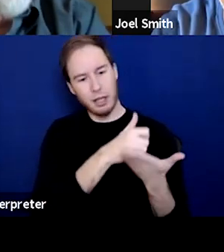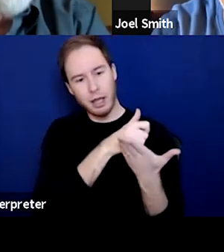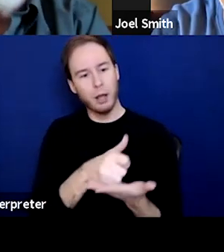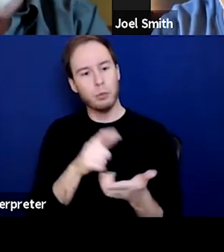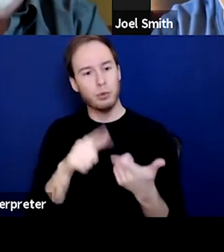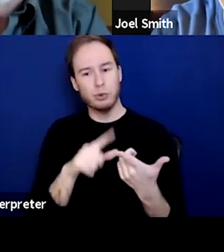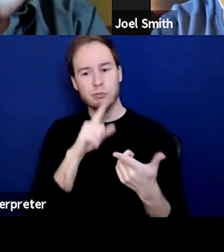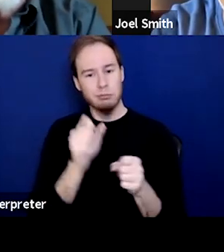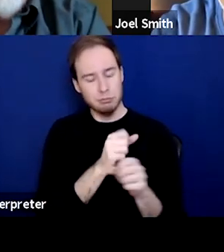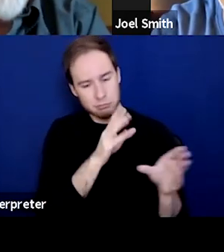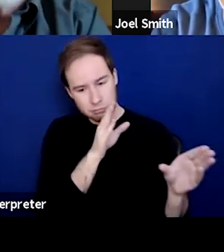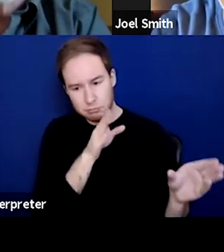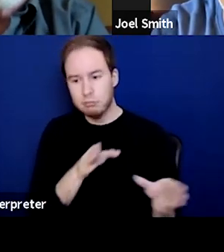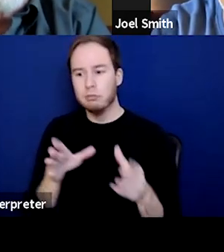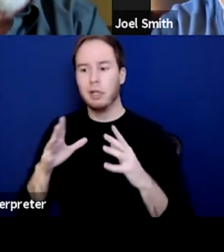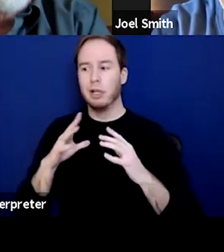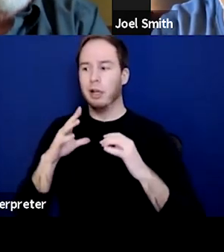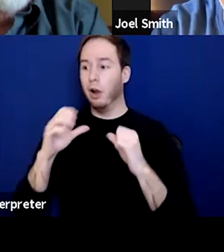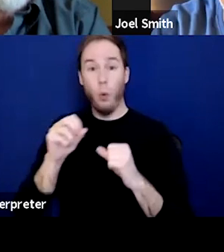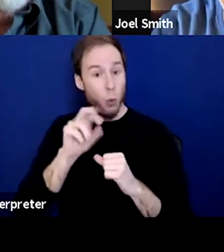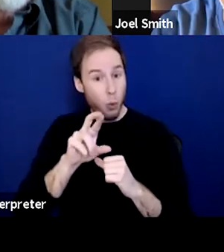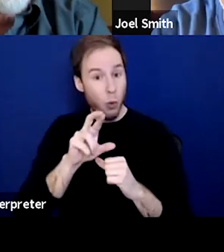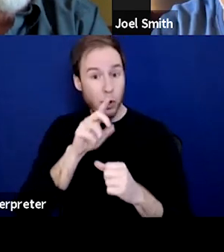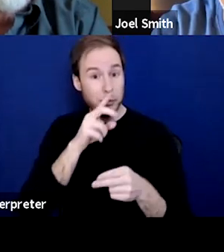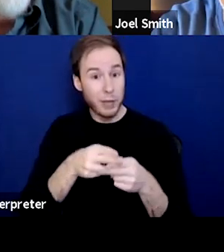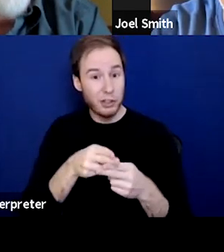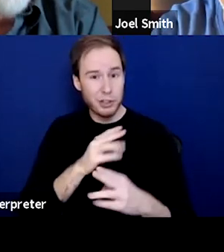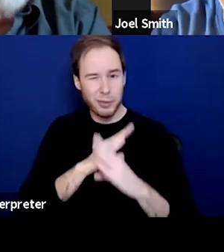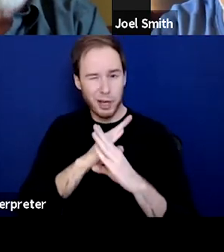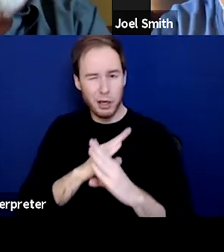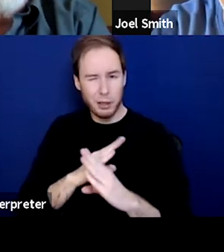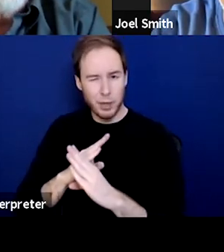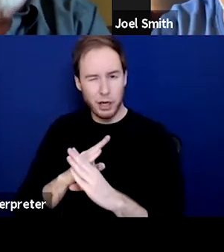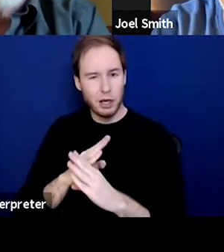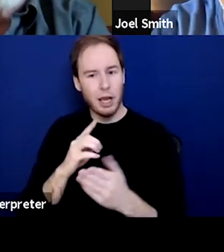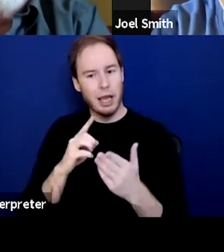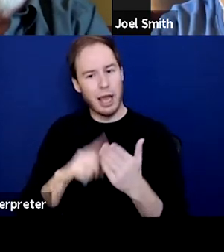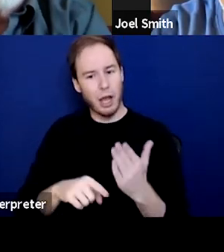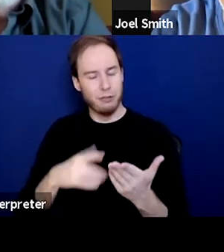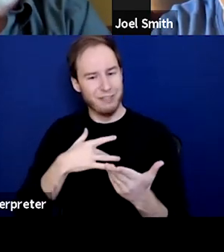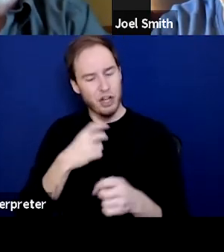And also what sometimes might hinder by what we do, hinder you from moving towards recovery?